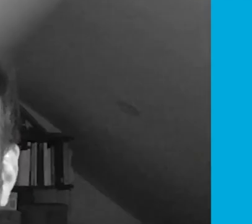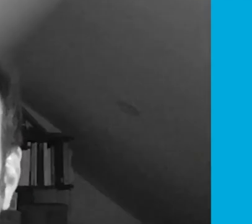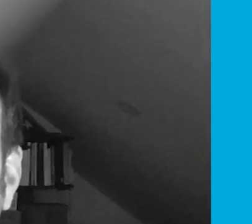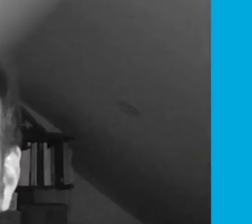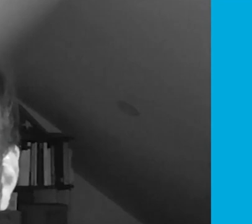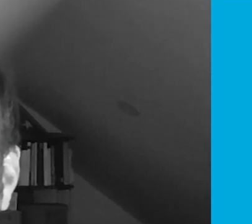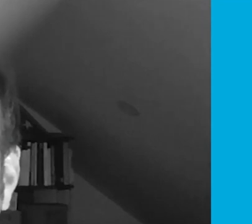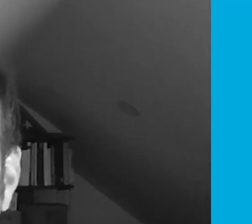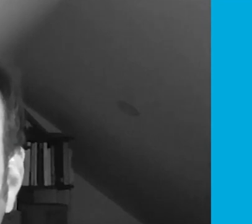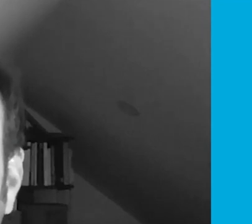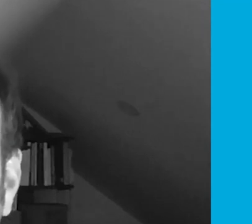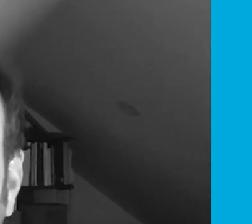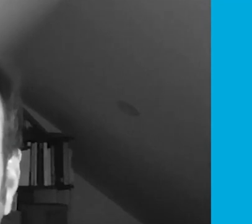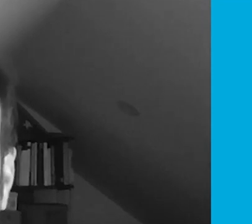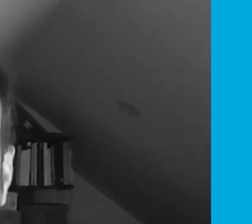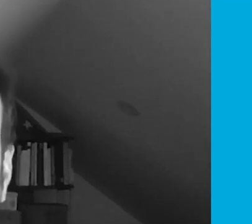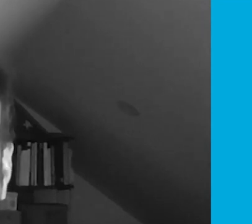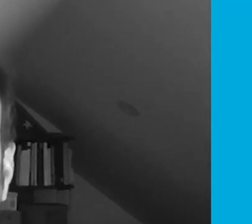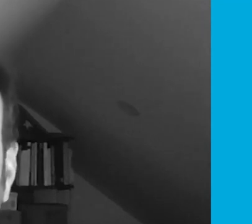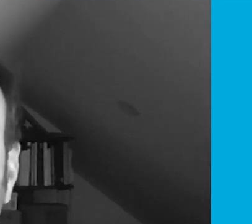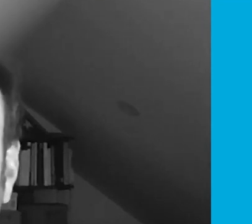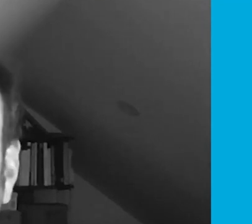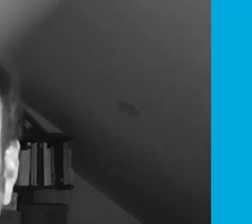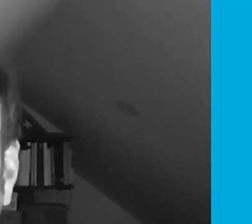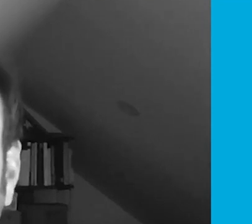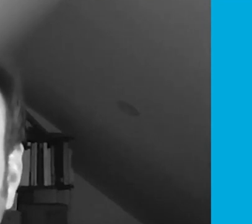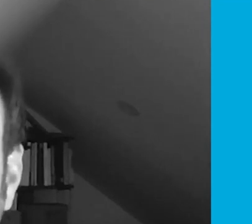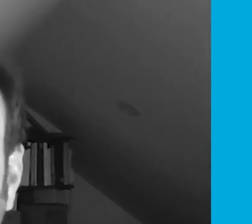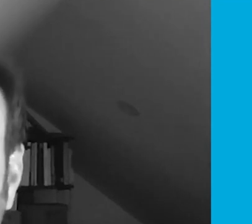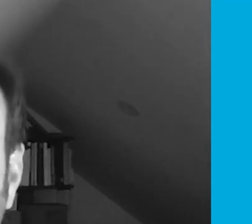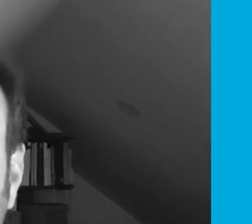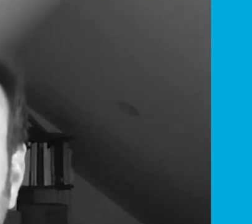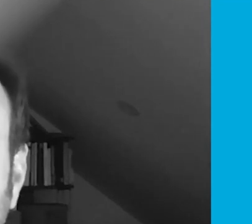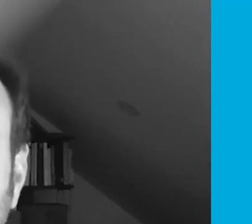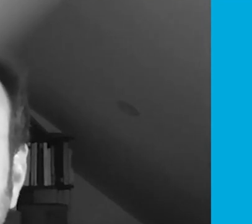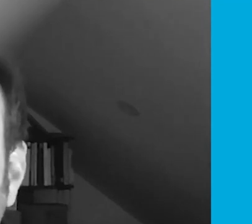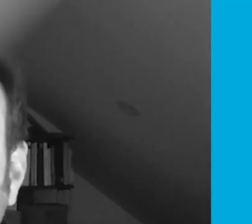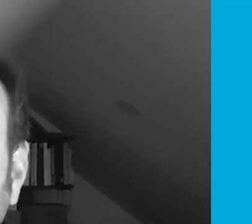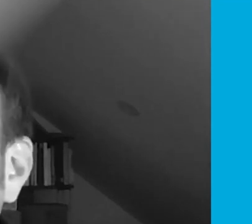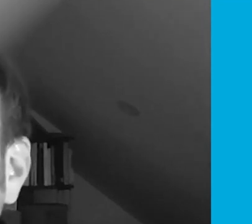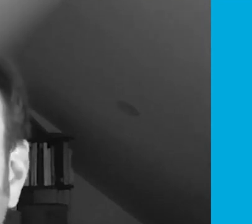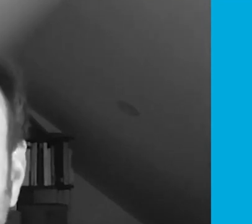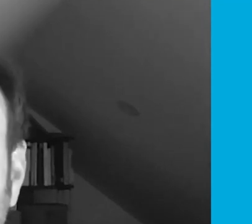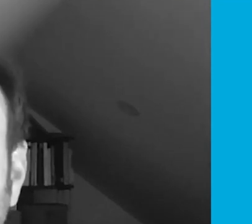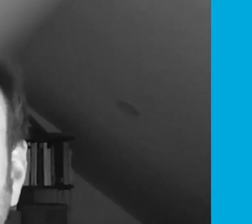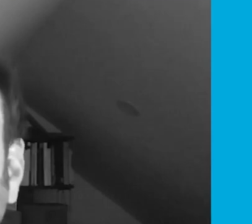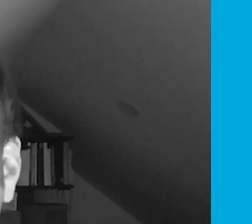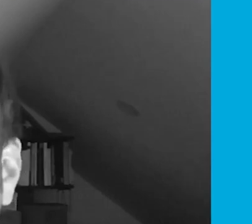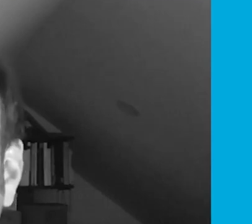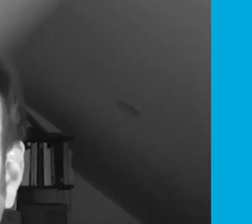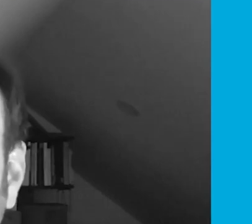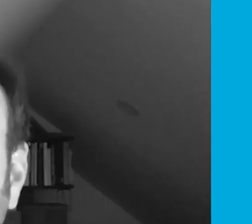Hey graduates, big big congratulations from all of your faculty members. Your professors could not be more proud of you.